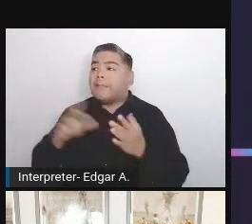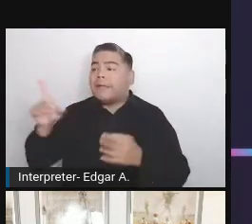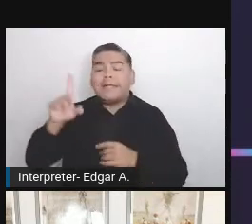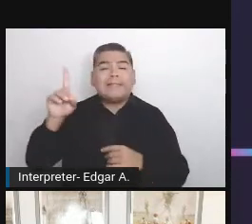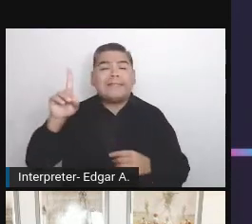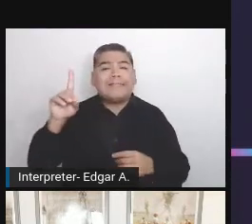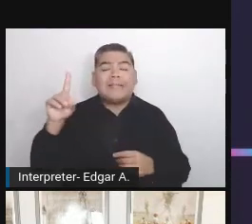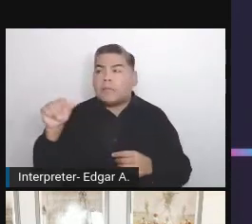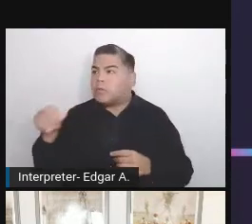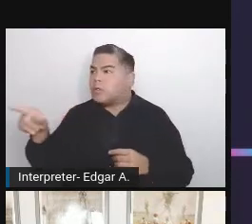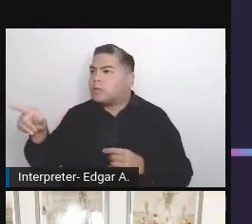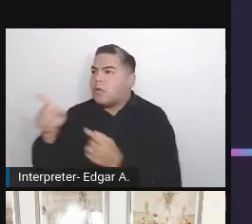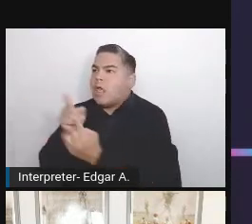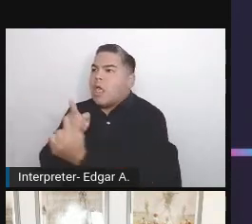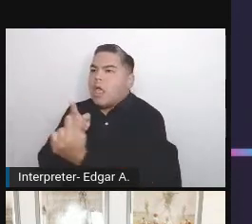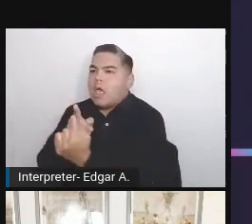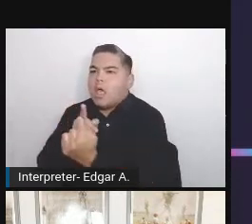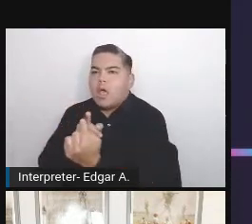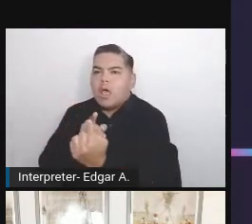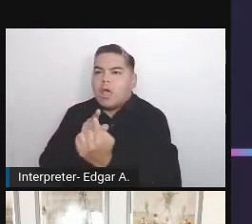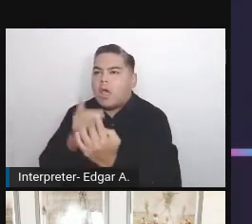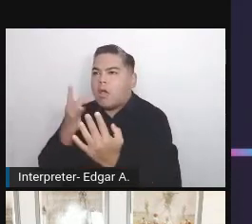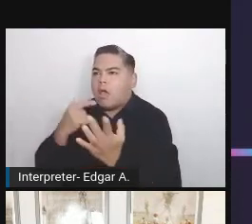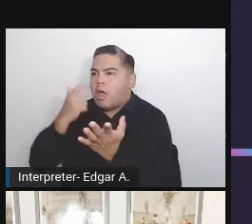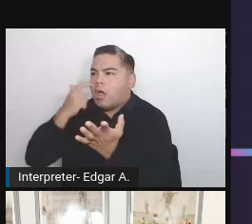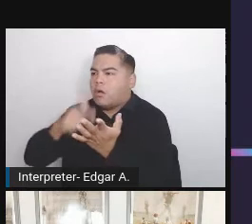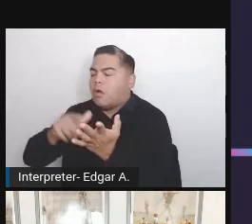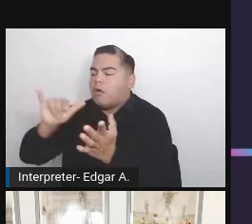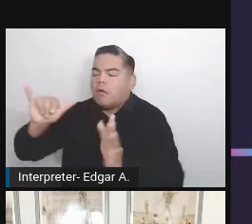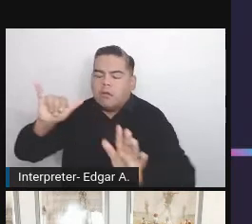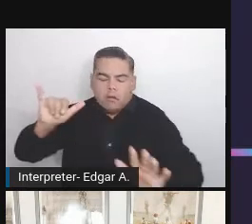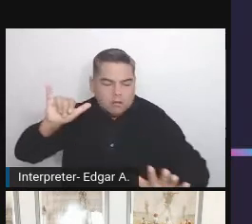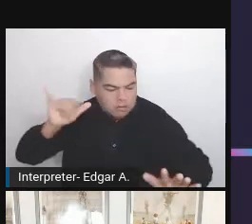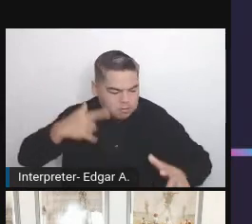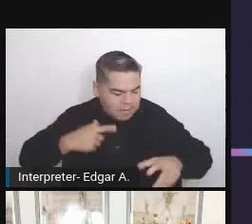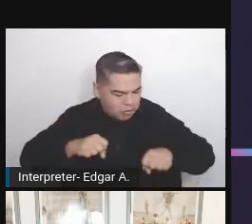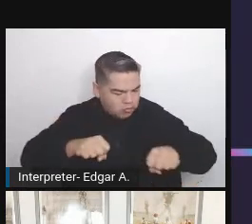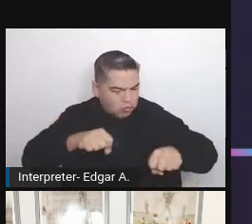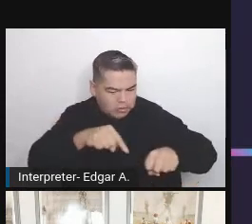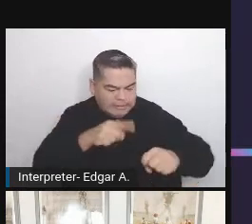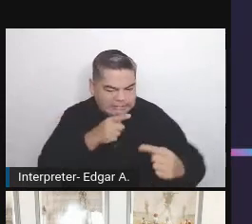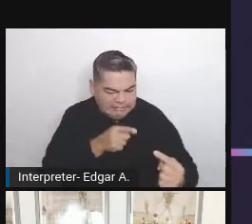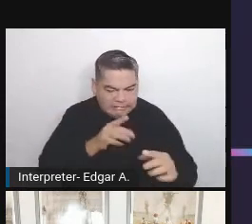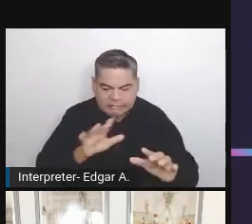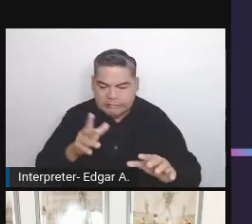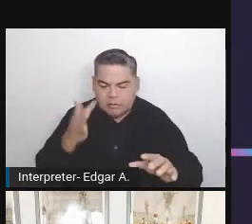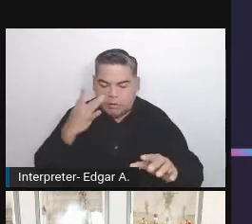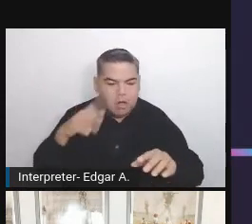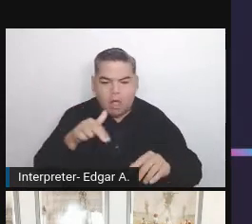because I understood that while at some point our kid